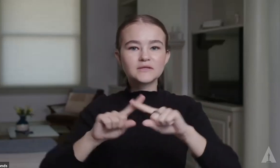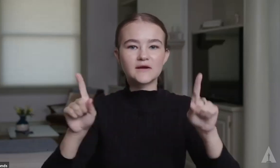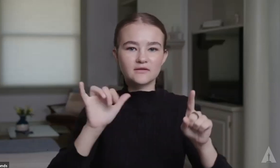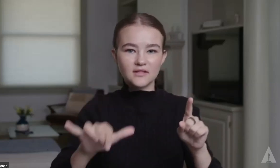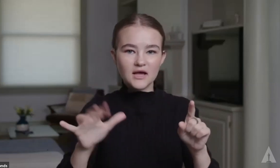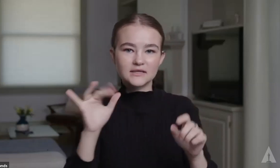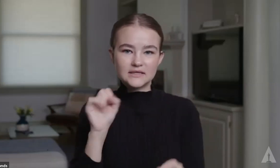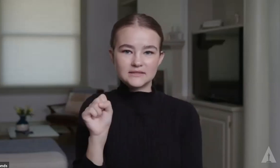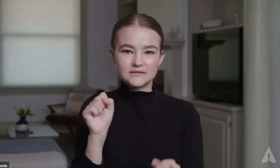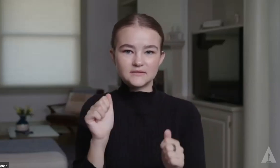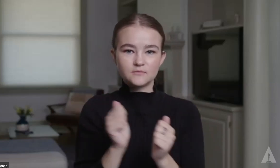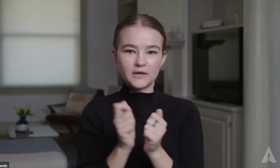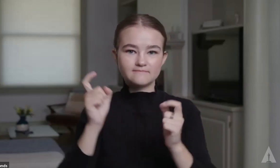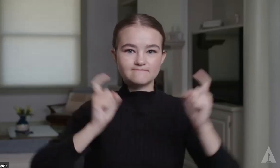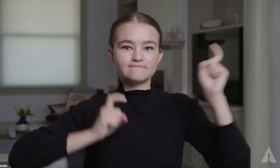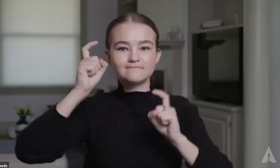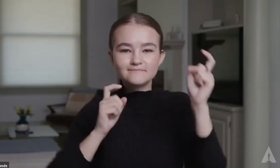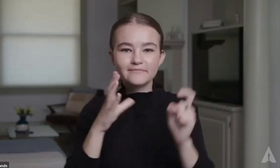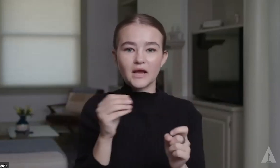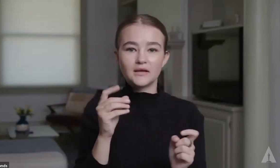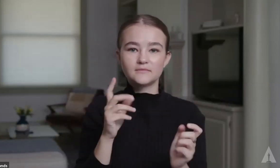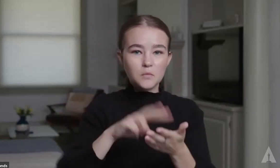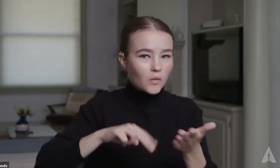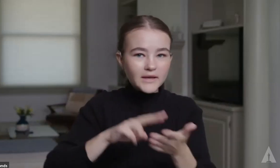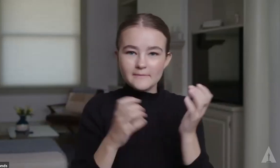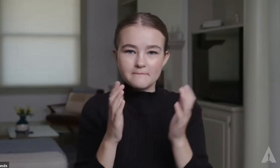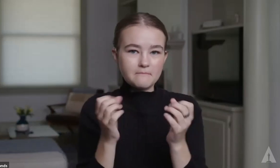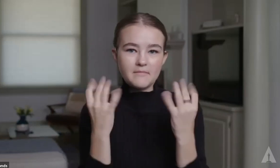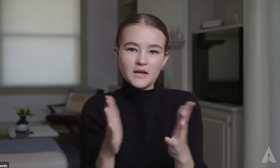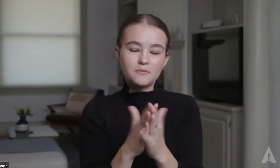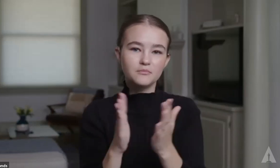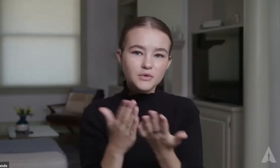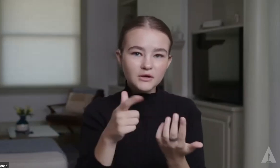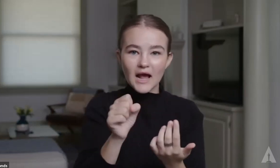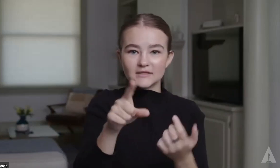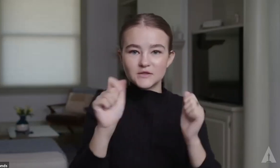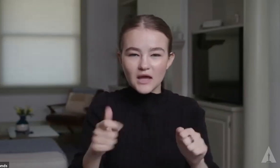that experience is with the facial expressions and the acting approaches. Read as many books as you can.